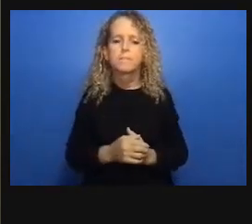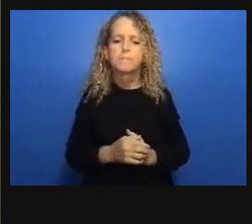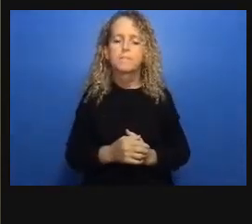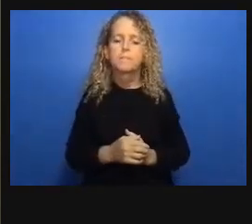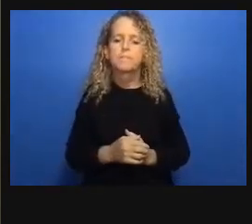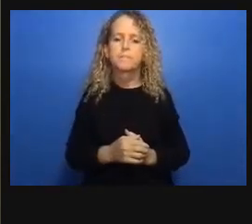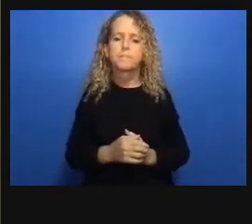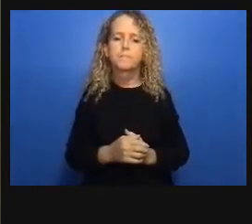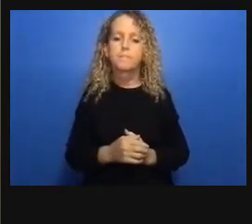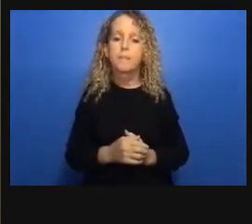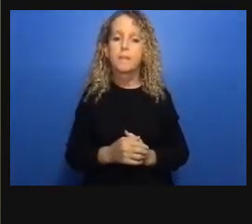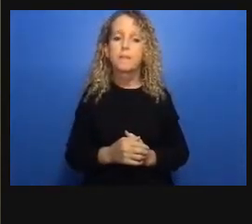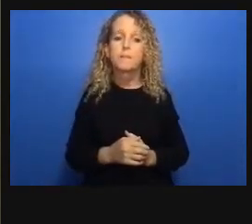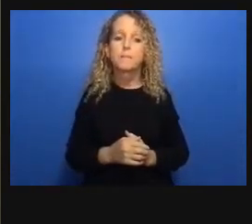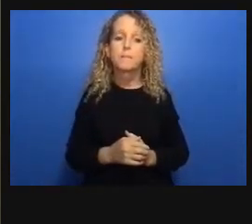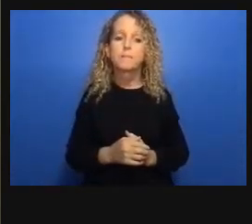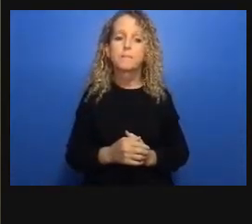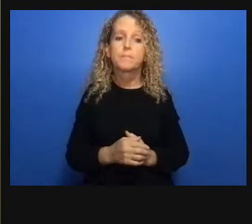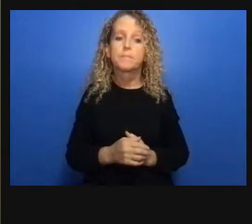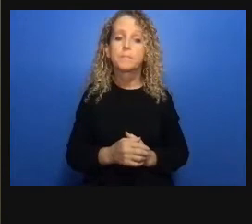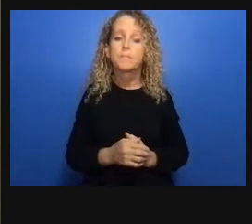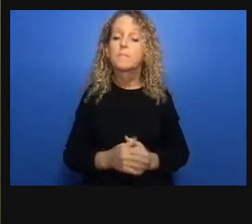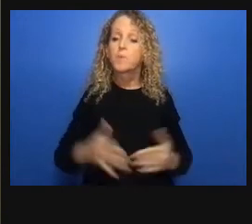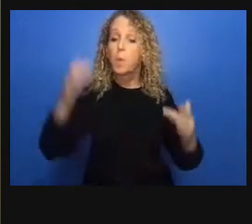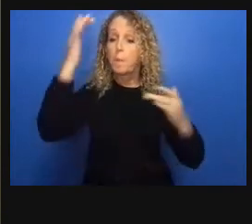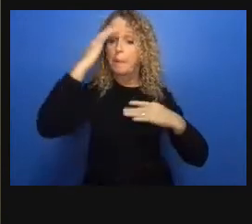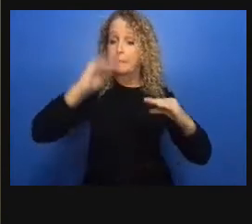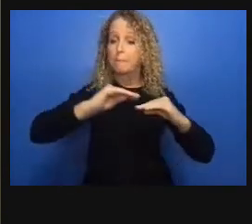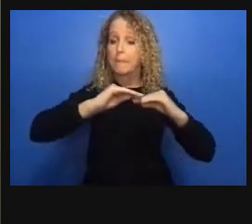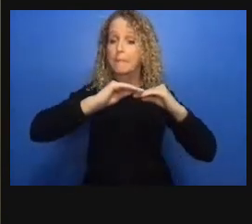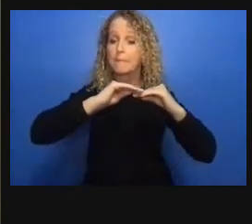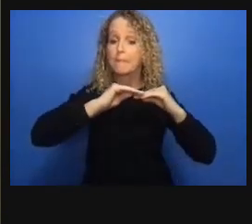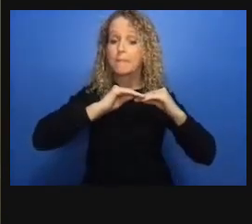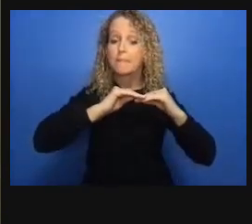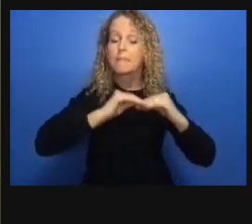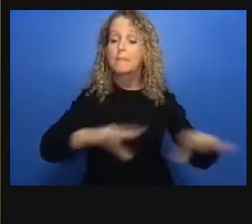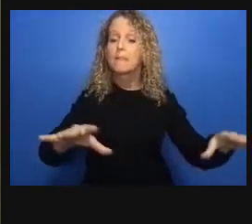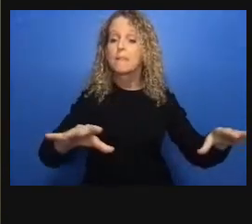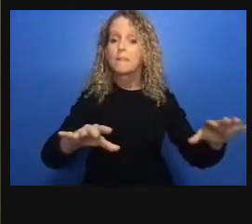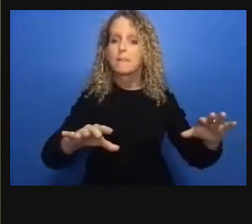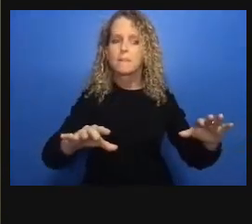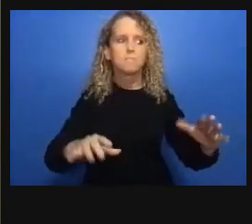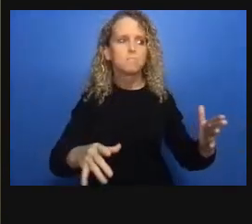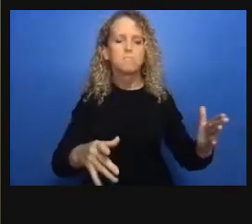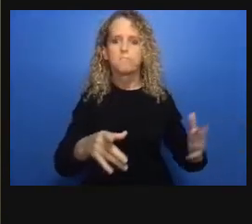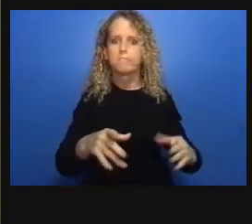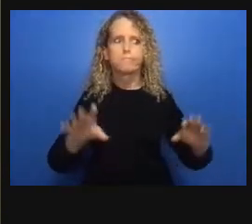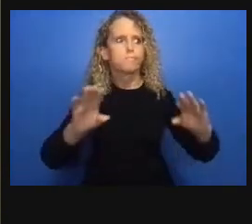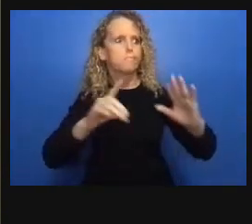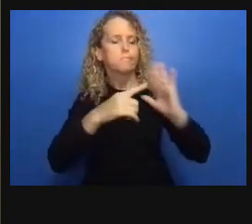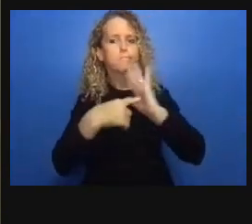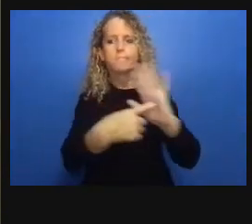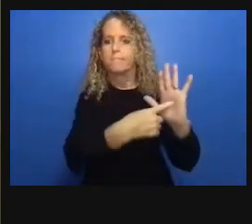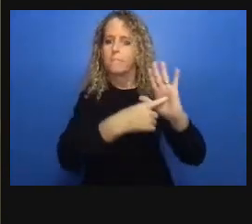multi-layered approach that it's possible we saw that it's possible and is essential it's